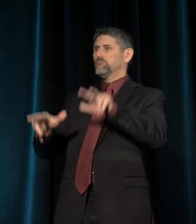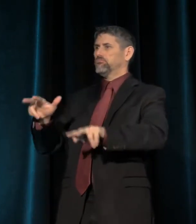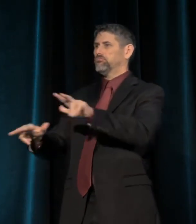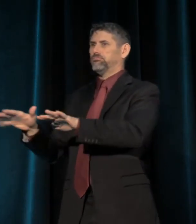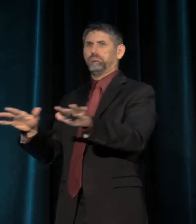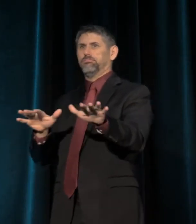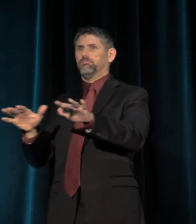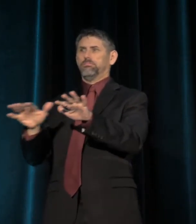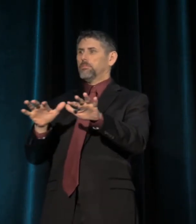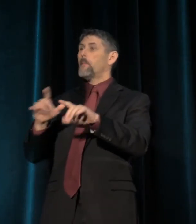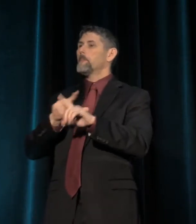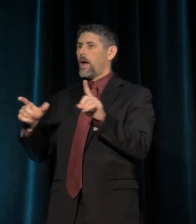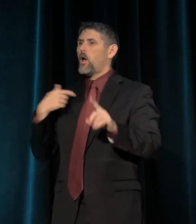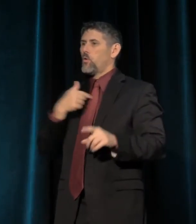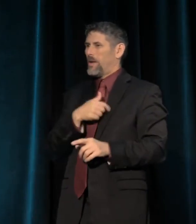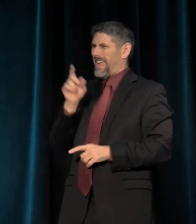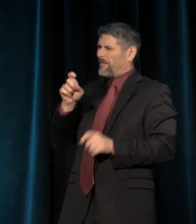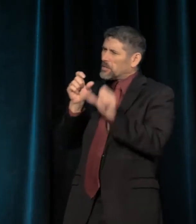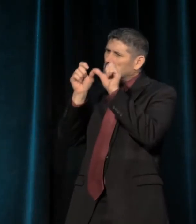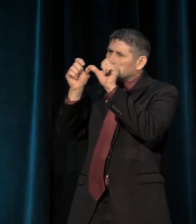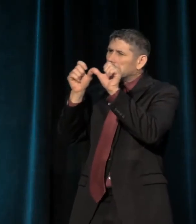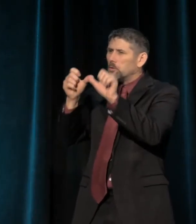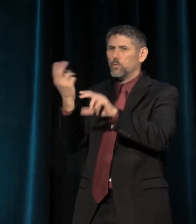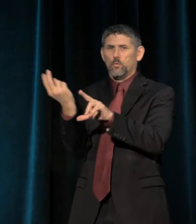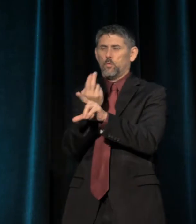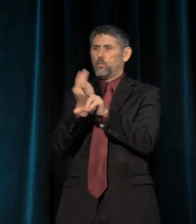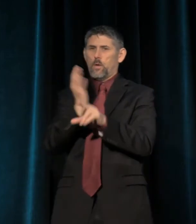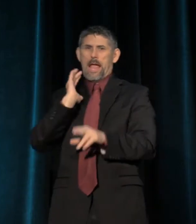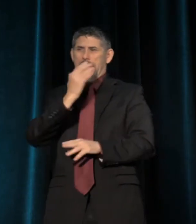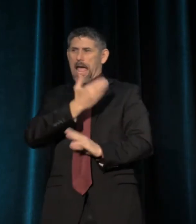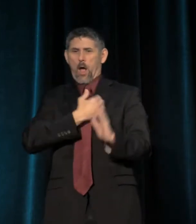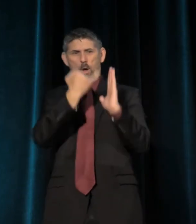But that's why we have to continue to use our art